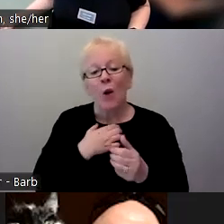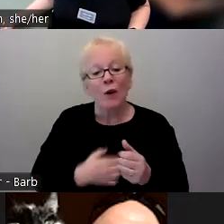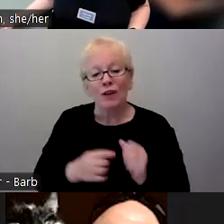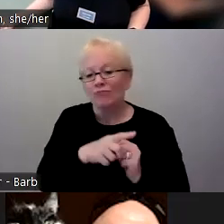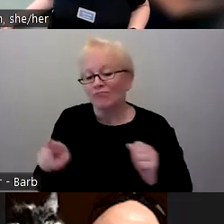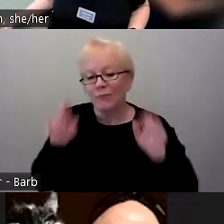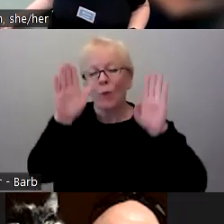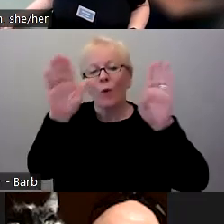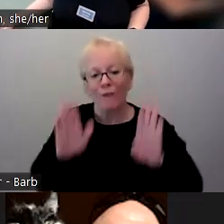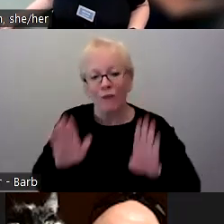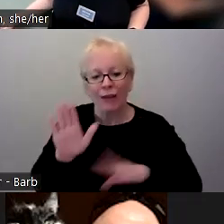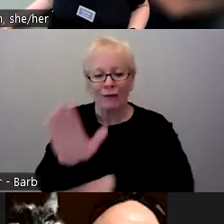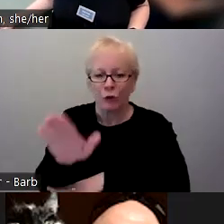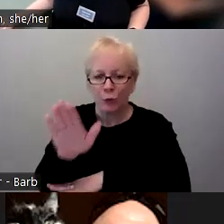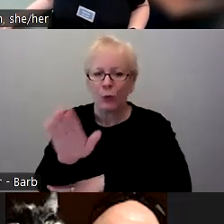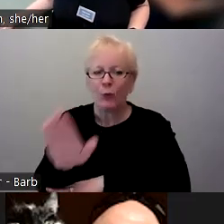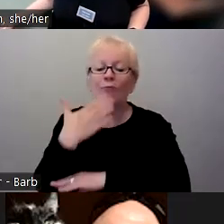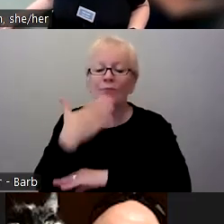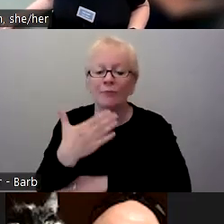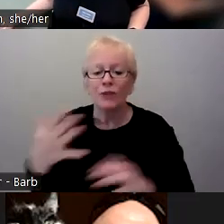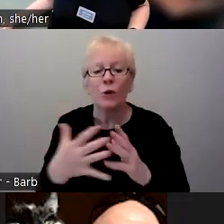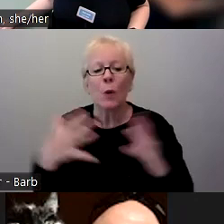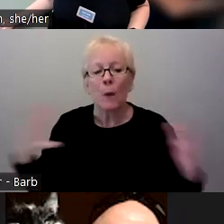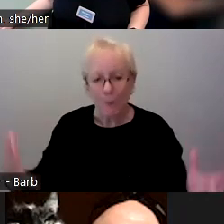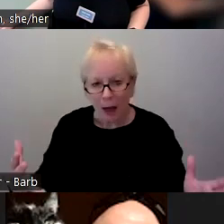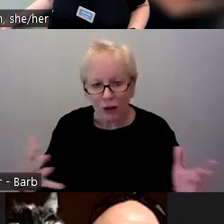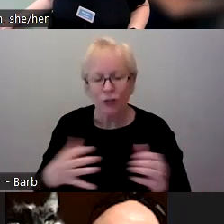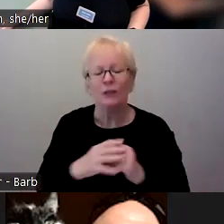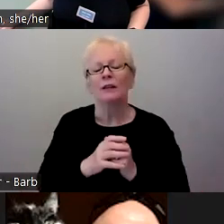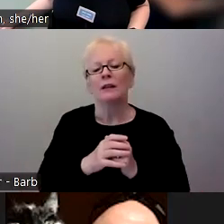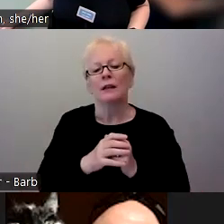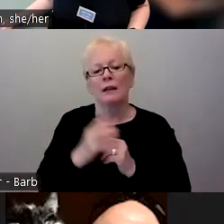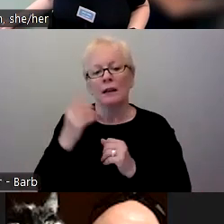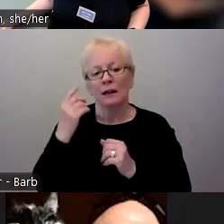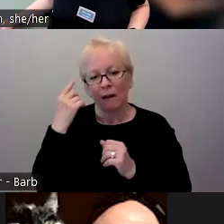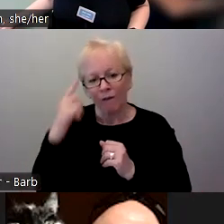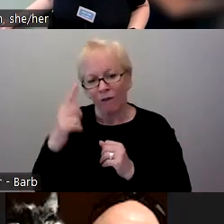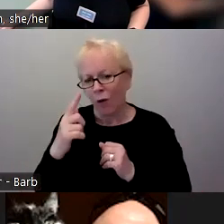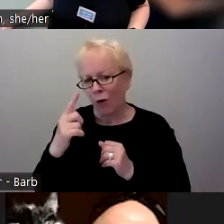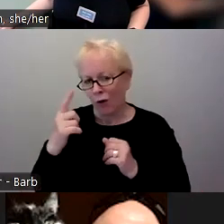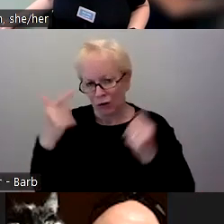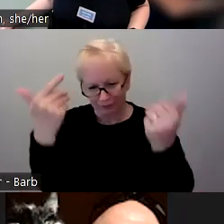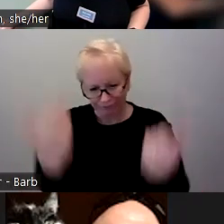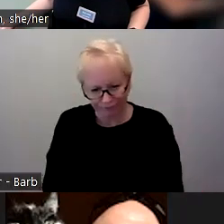Thank you so much for just embodying the OEN here, wanting to be connecting with others